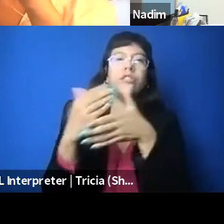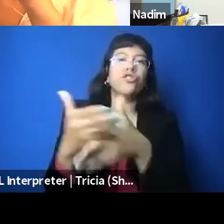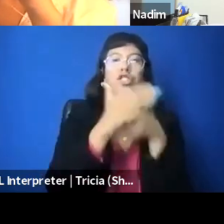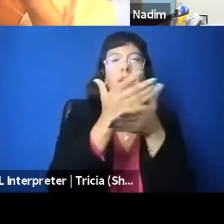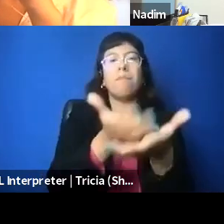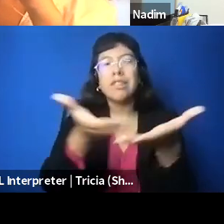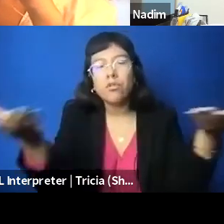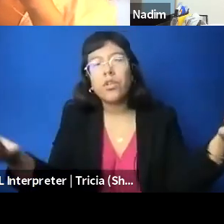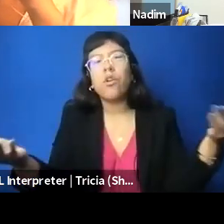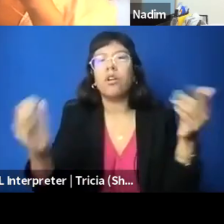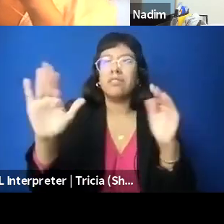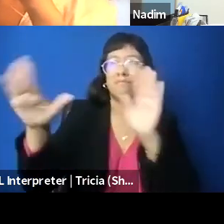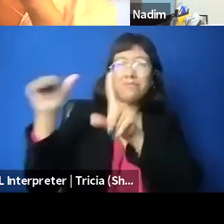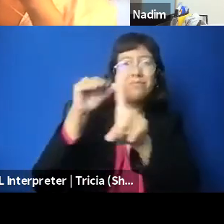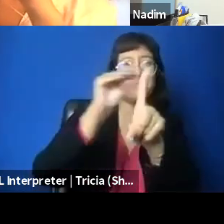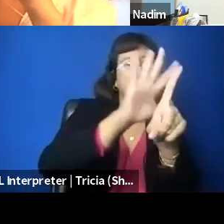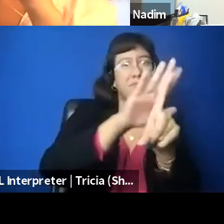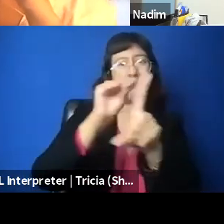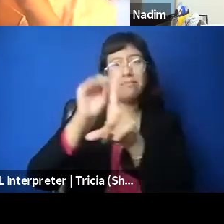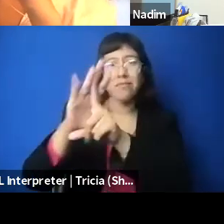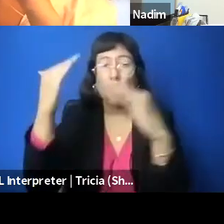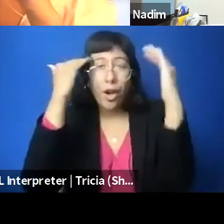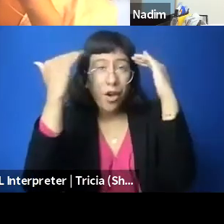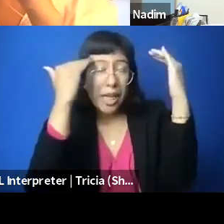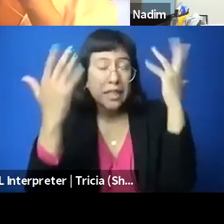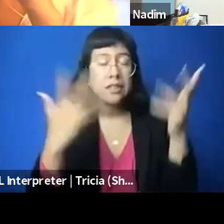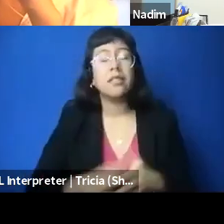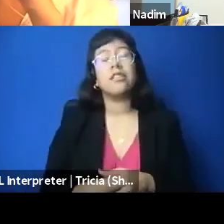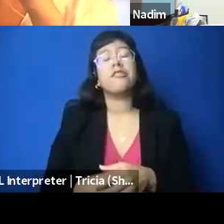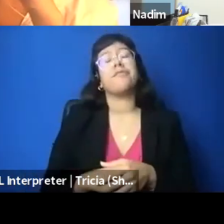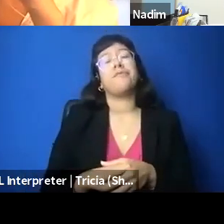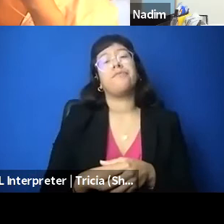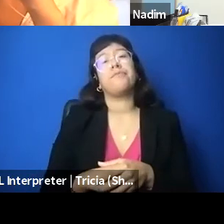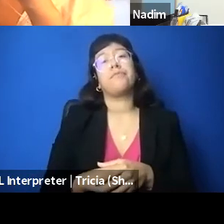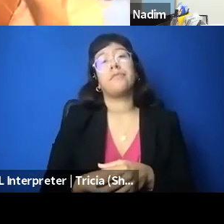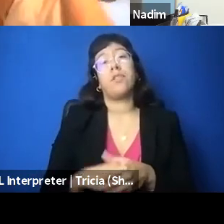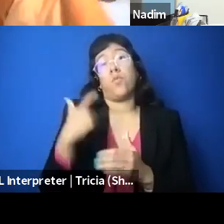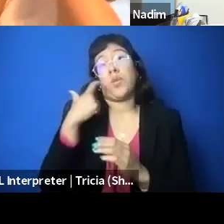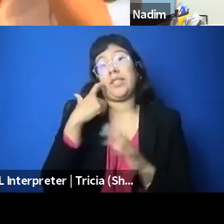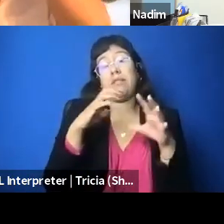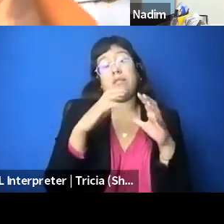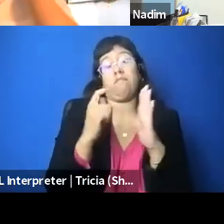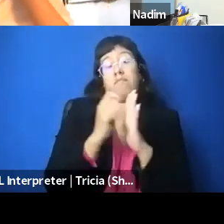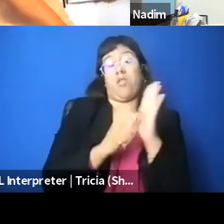I think we saw this in the last period, how much this was influential and how much